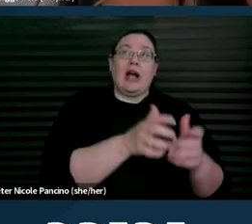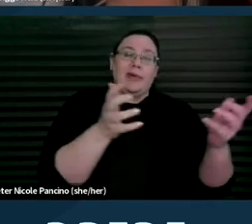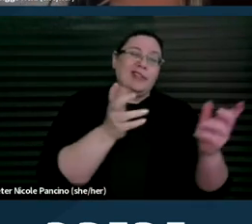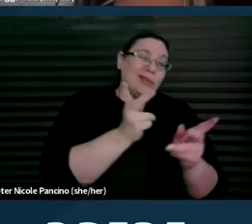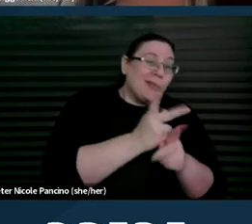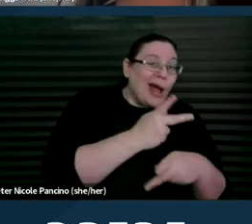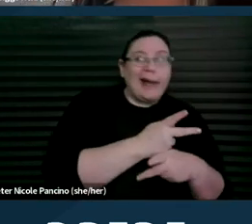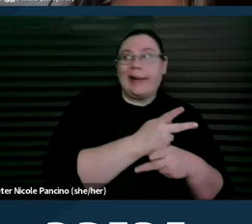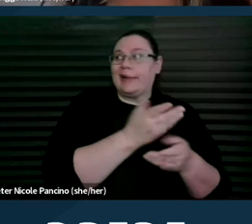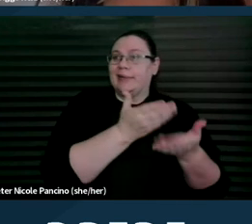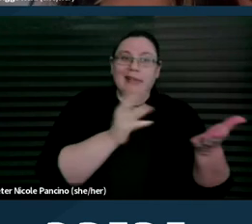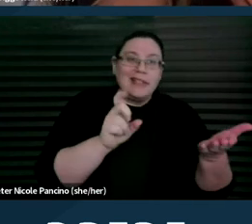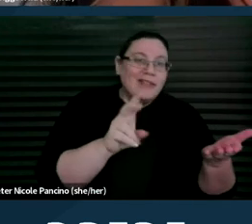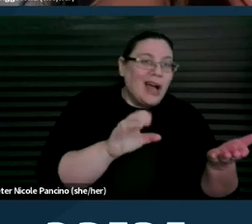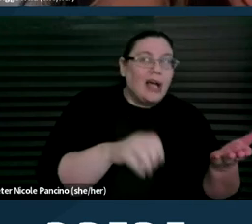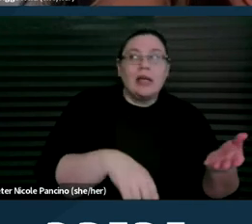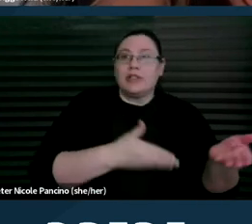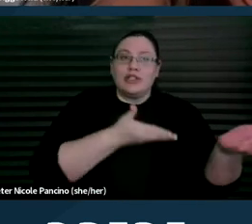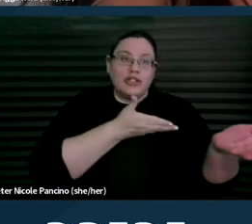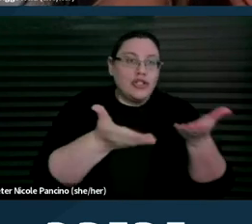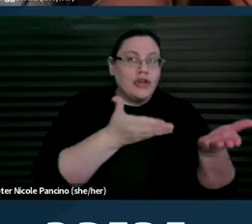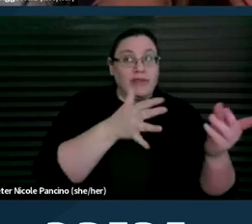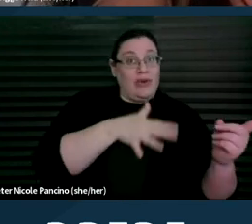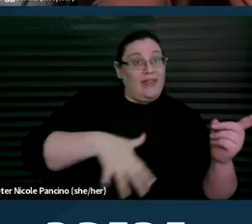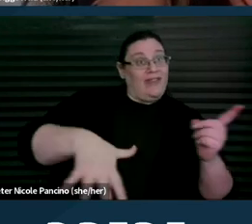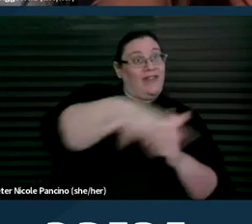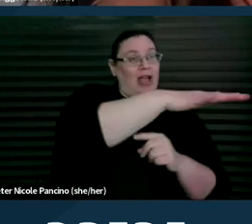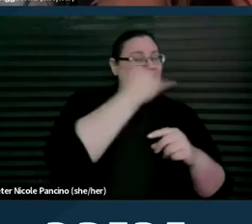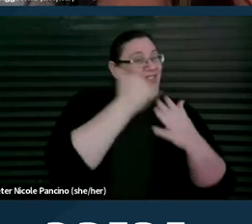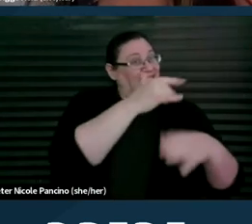device, service or environment is available to as many people as possible.